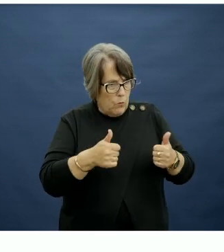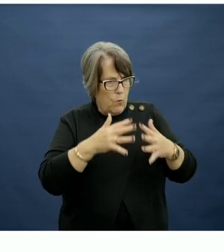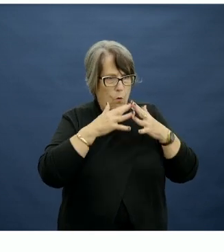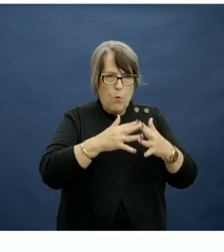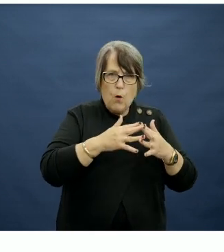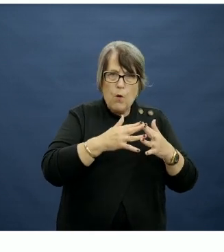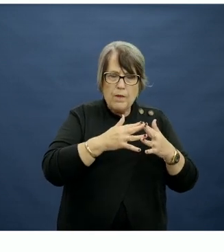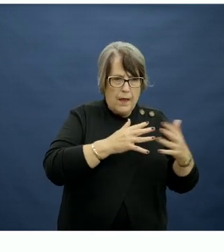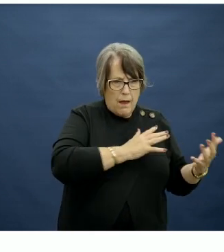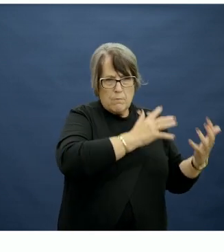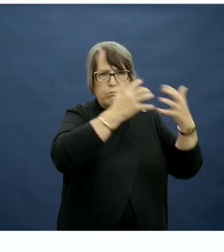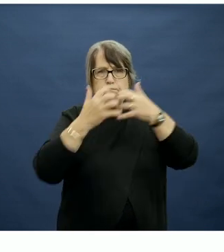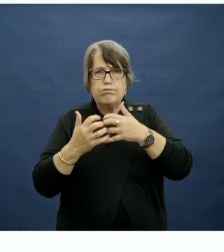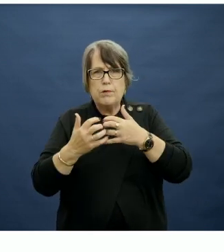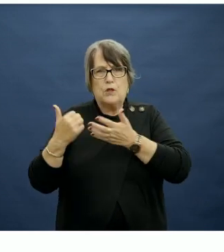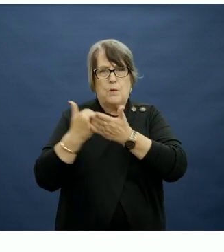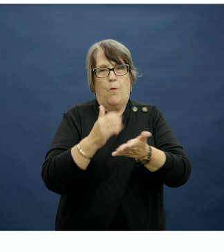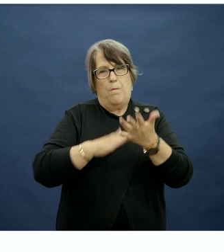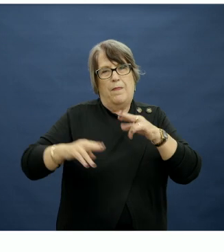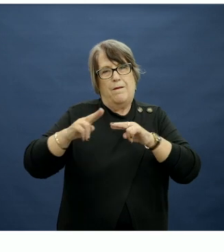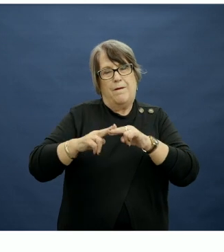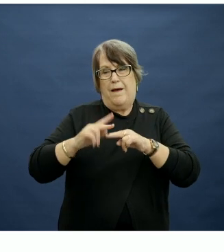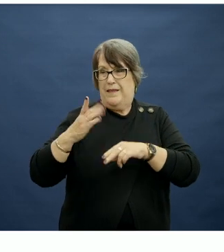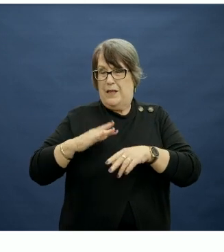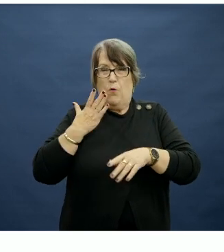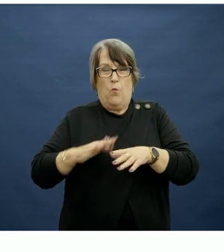to the types of support that parents say they need.